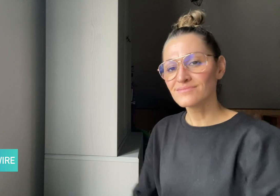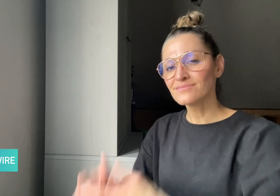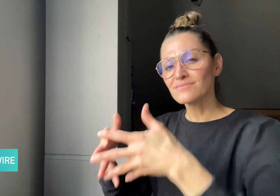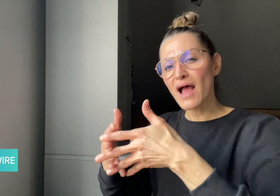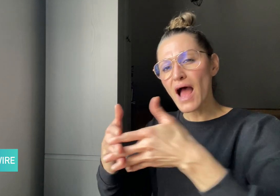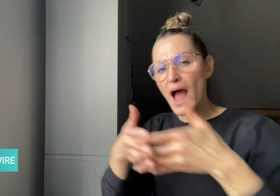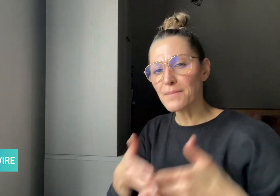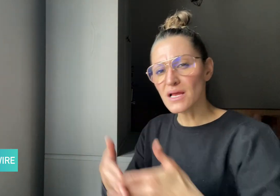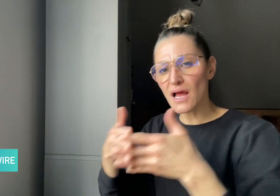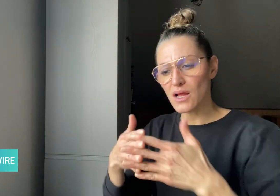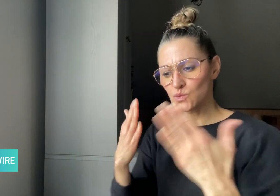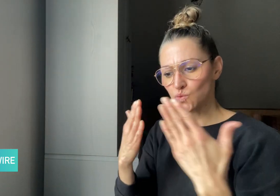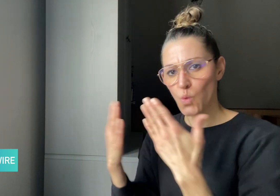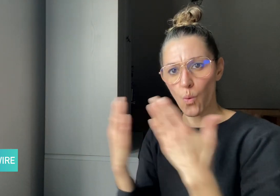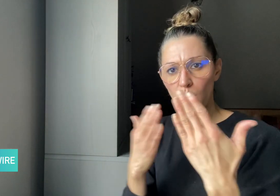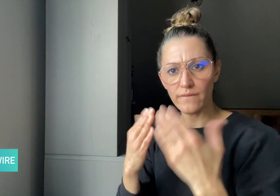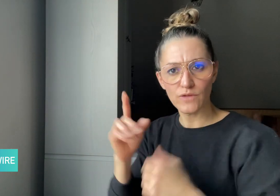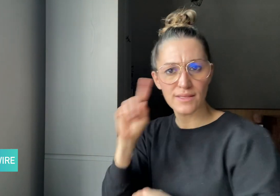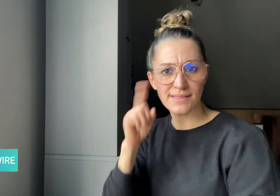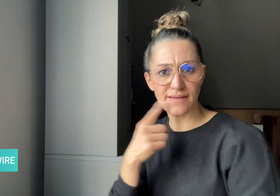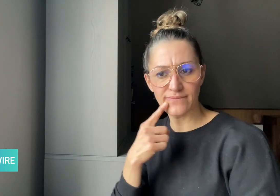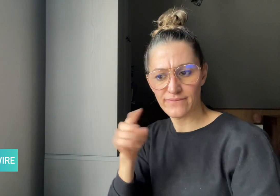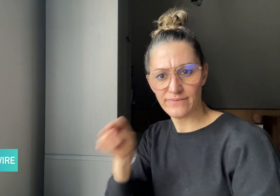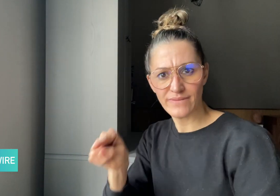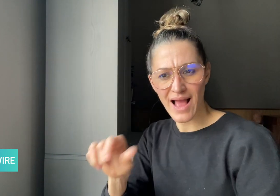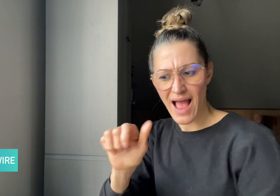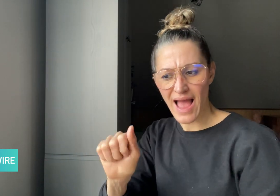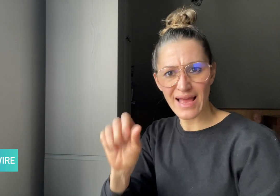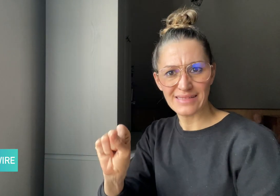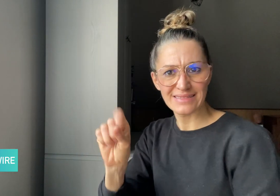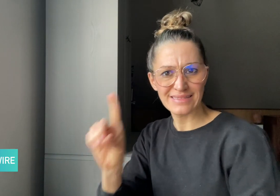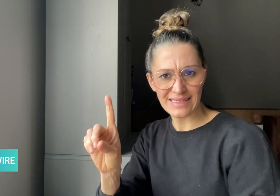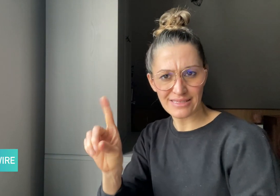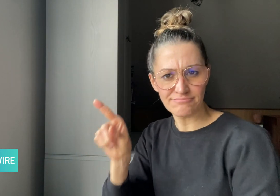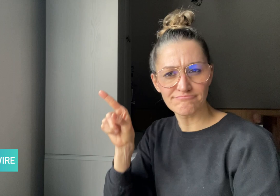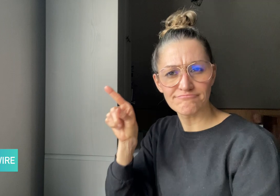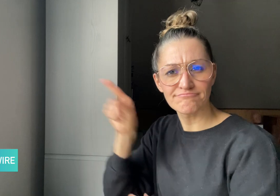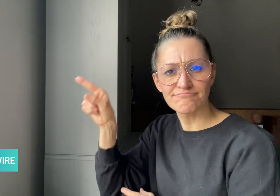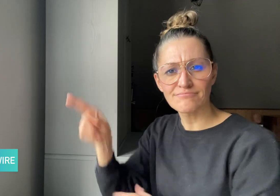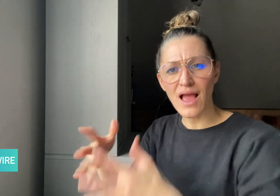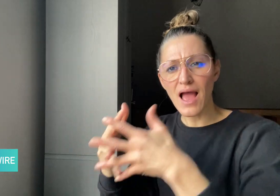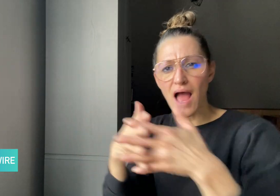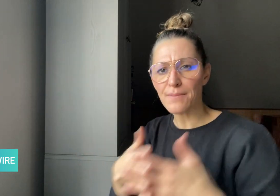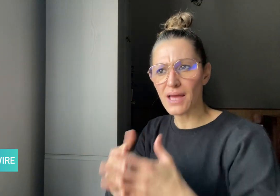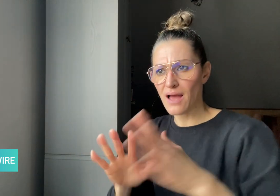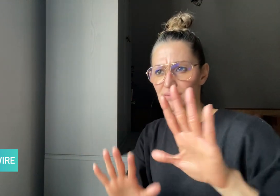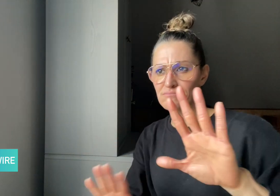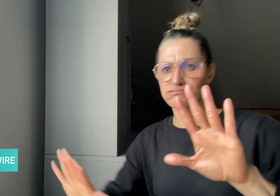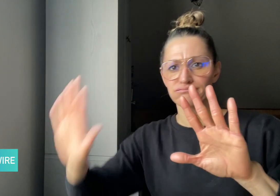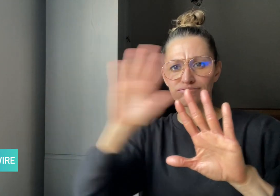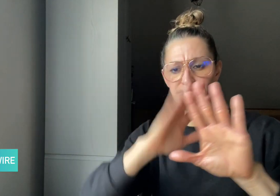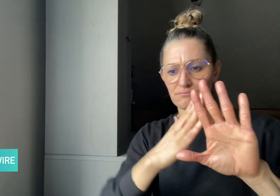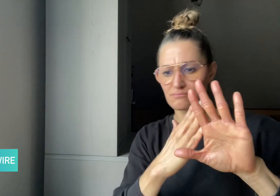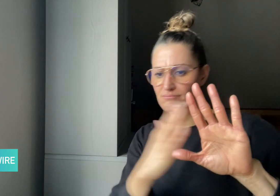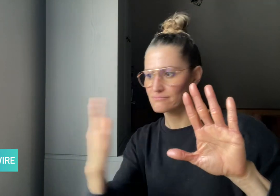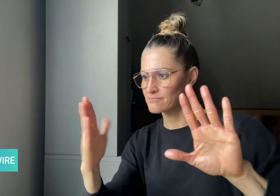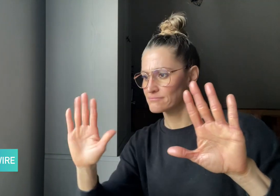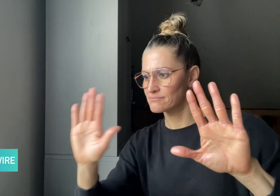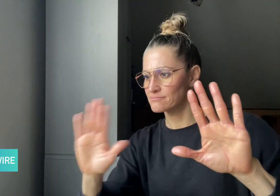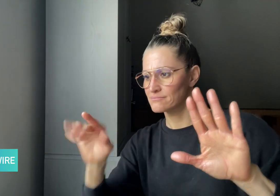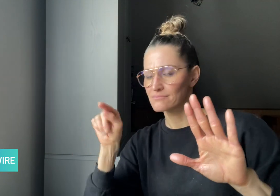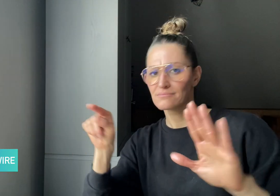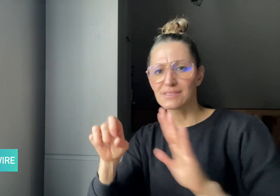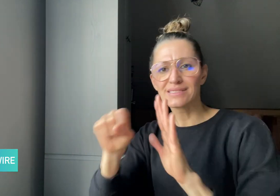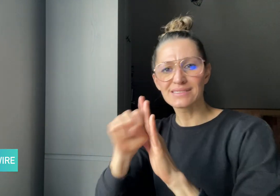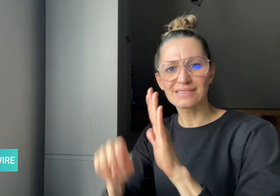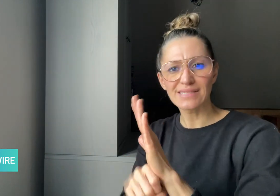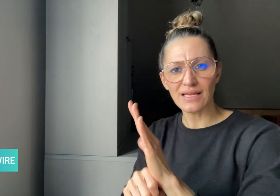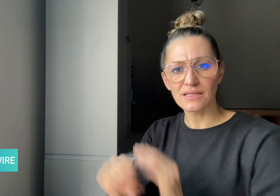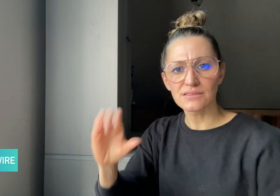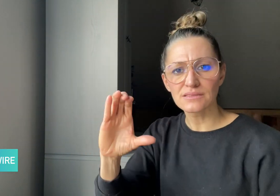The American School for the Deaf (ASD) in Connecticut, United States,